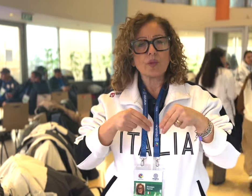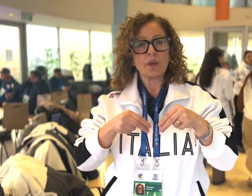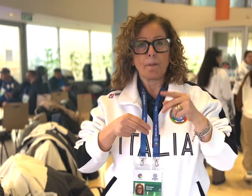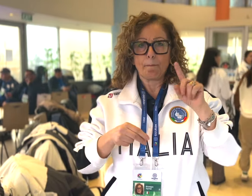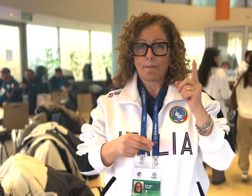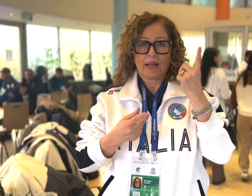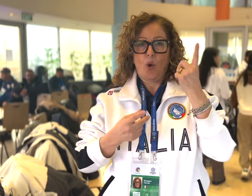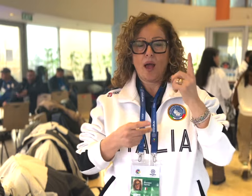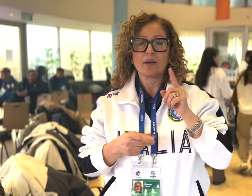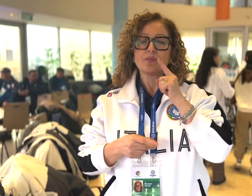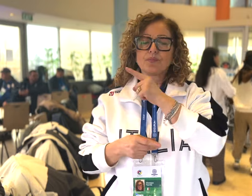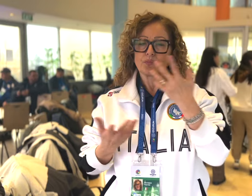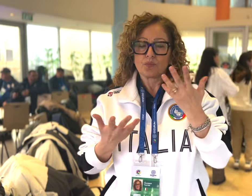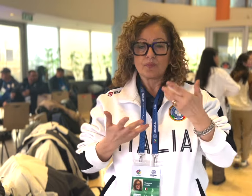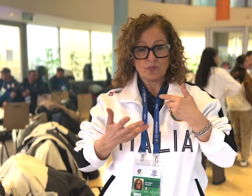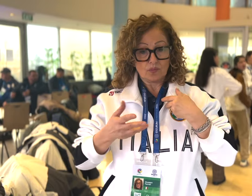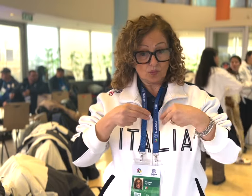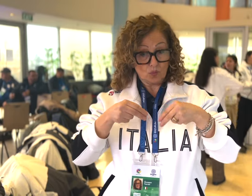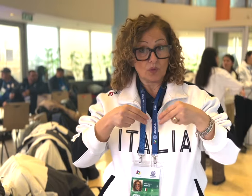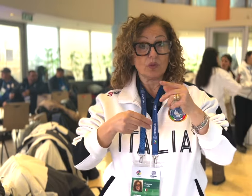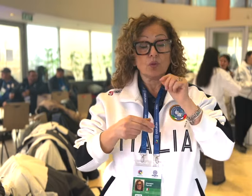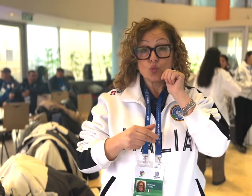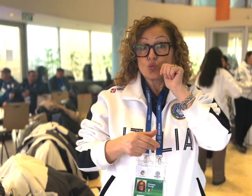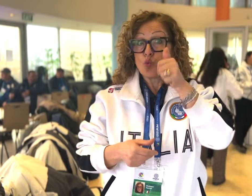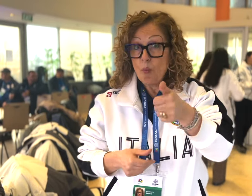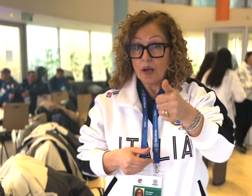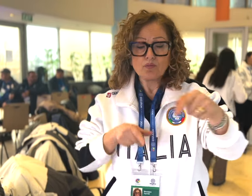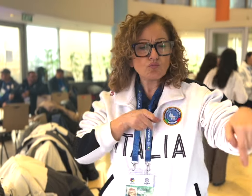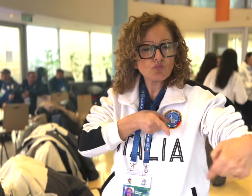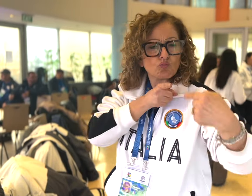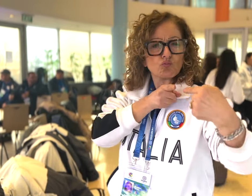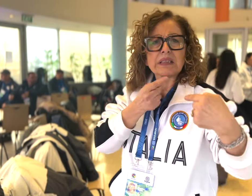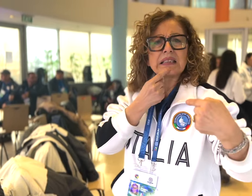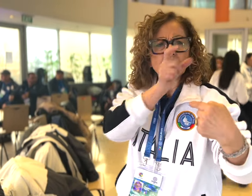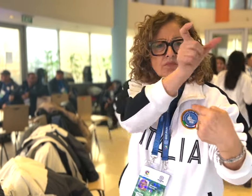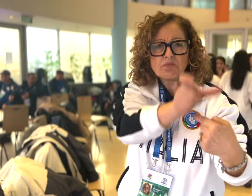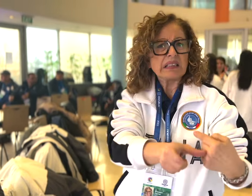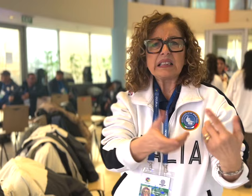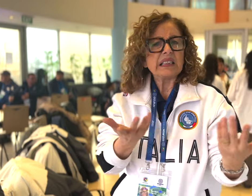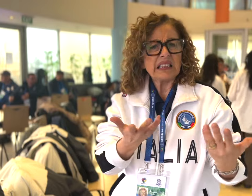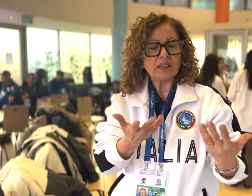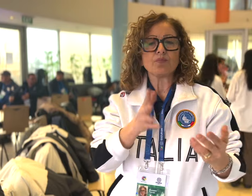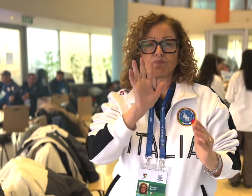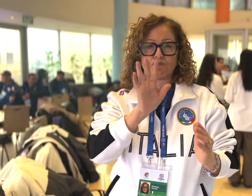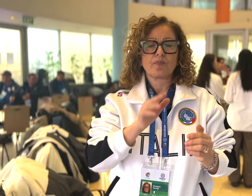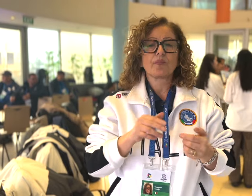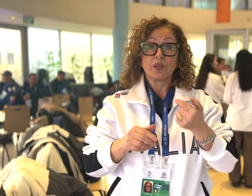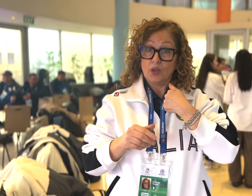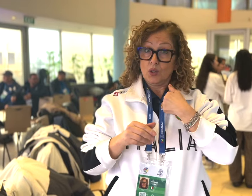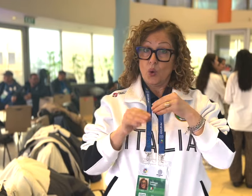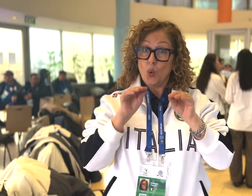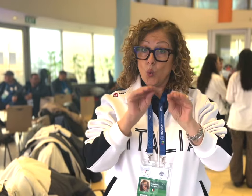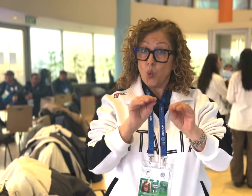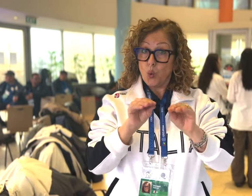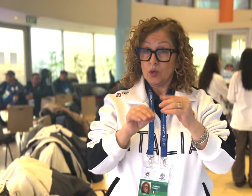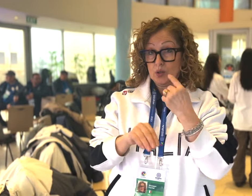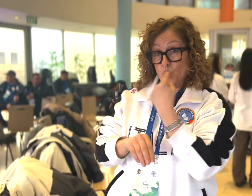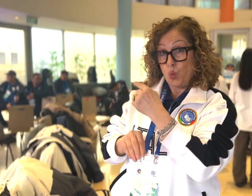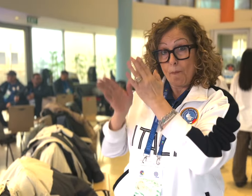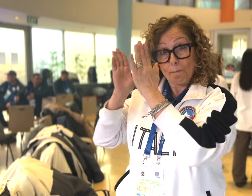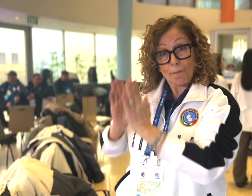To prepare him for a tomorrow's match, we would find out who his opponent